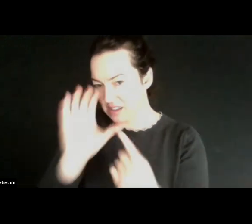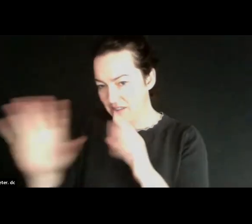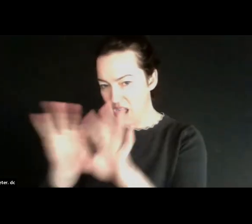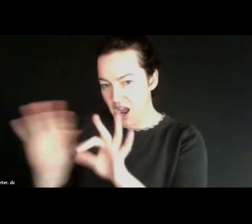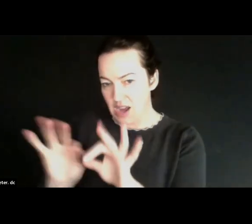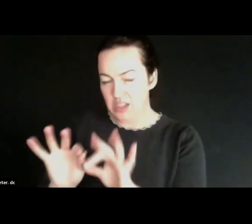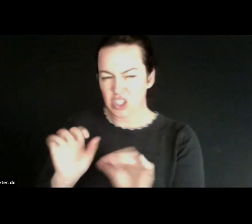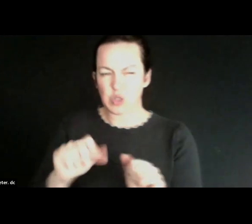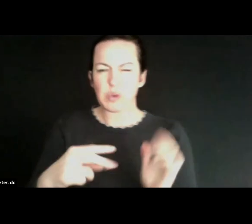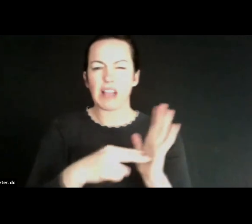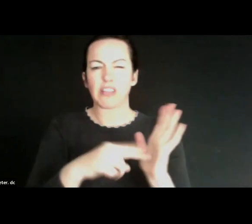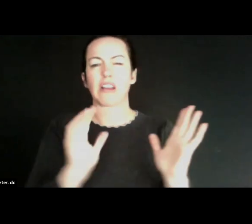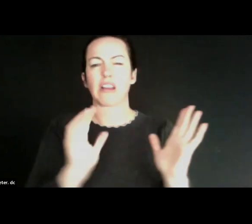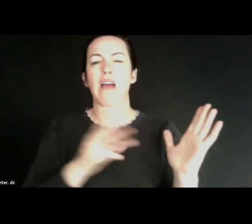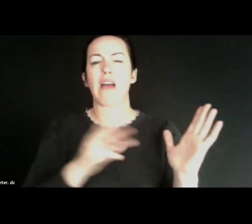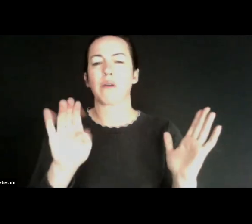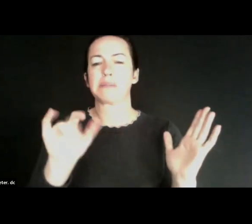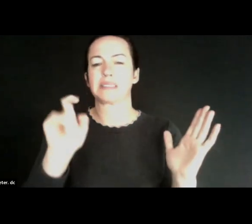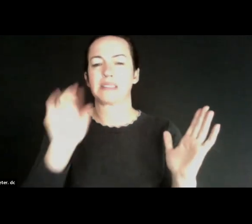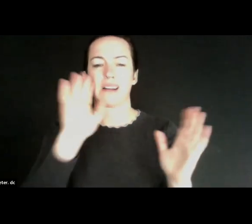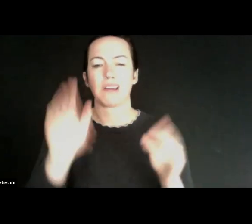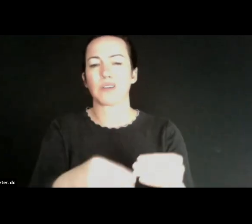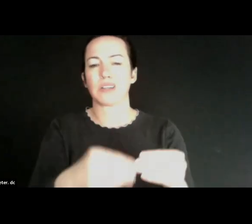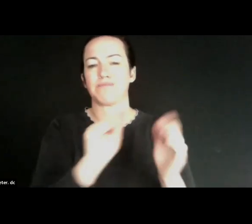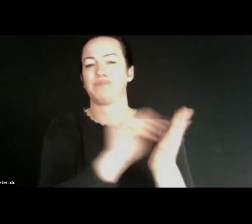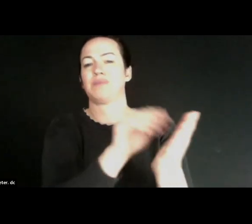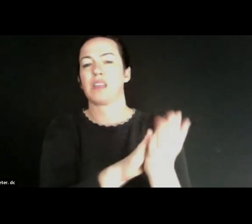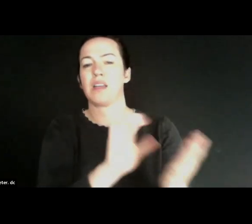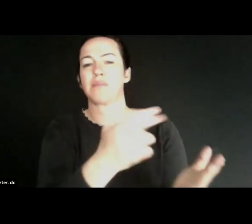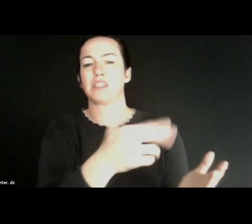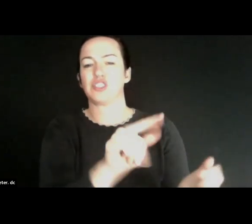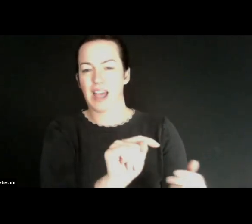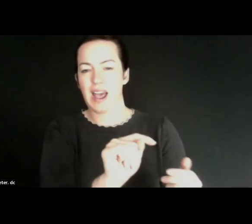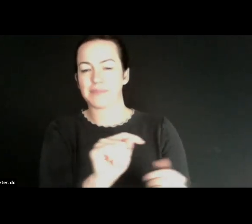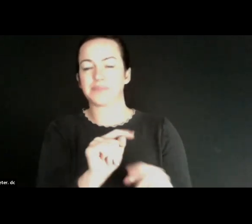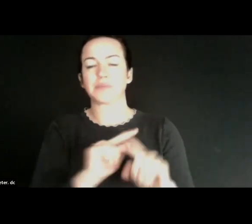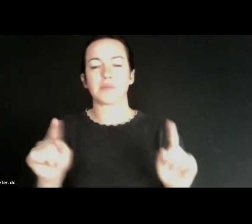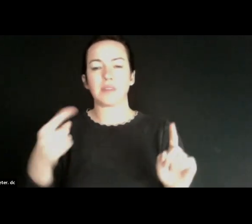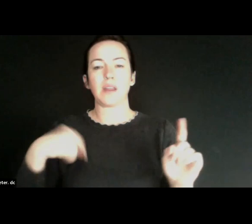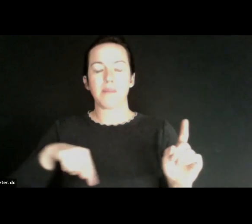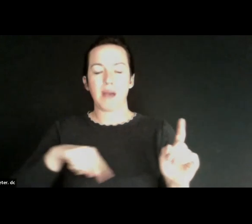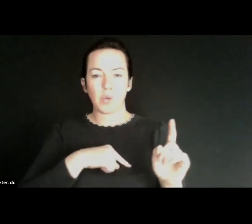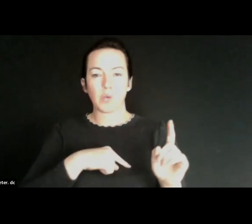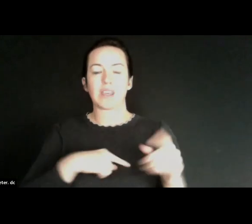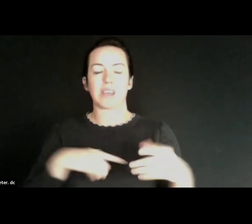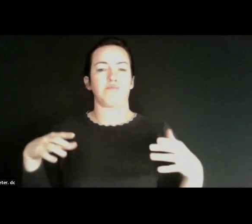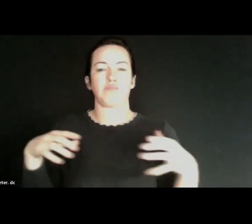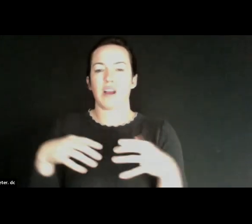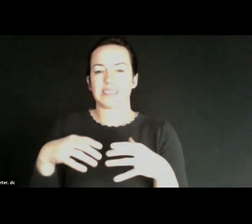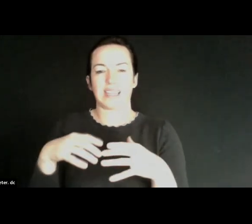our website. I will put it in the chat After my comments we brought together all the stakeholders